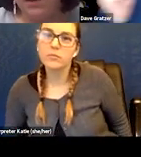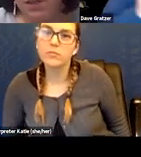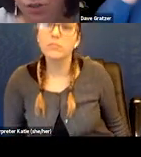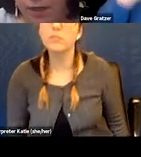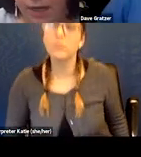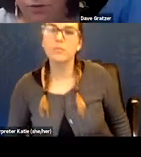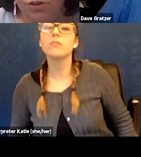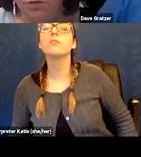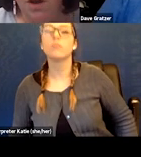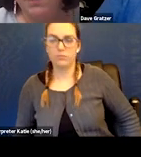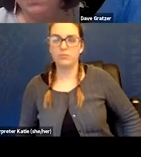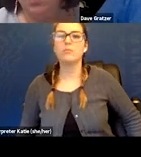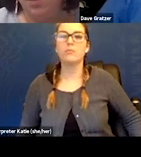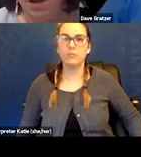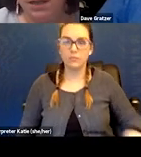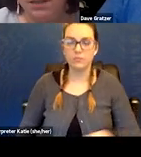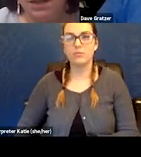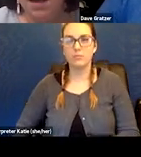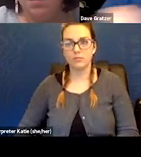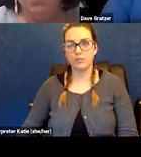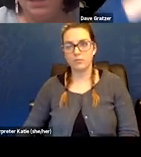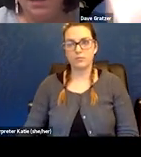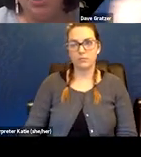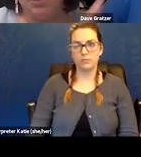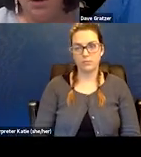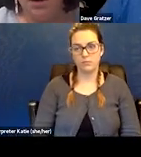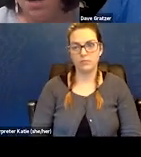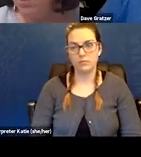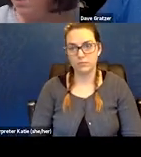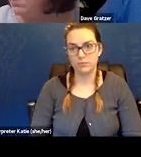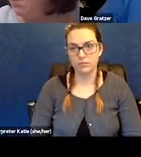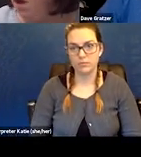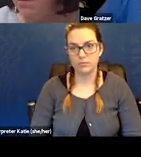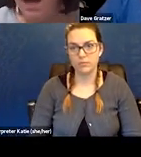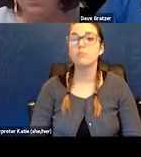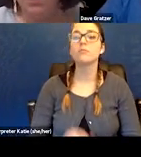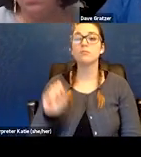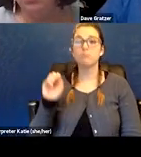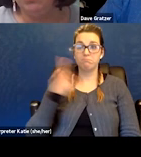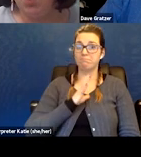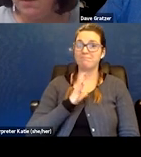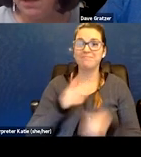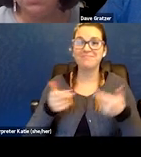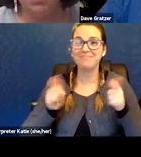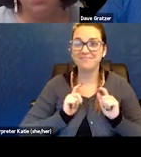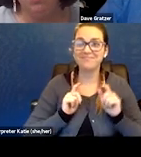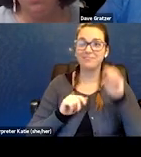and with the adjudicators throughout the entire process. Making sure, any time Rob would have an appointment